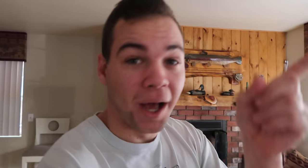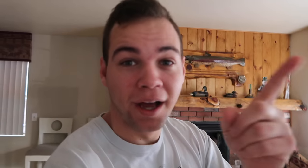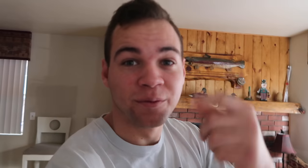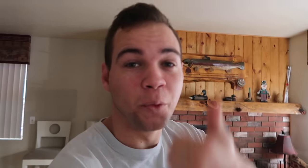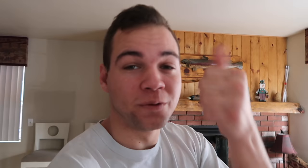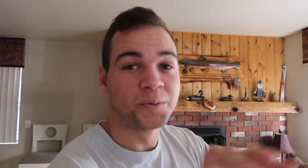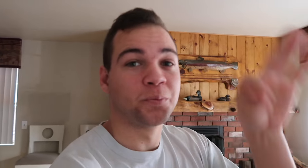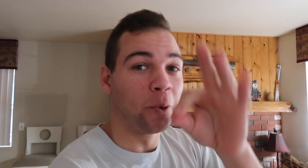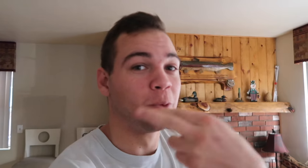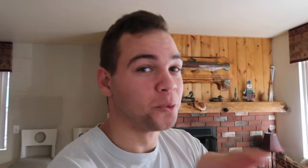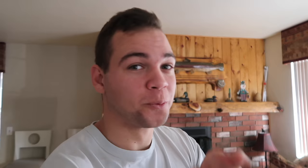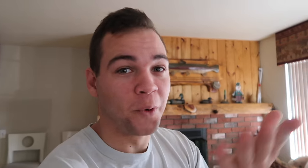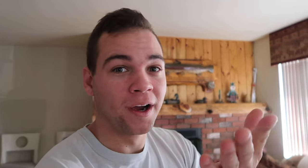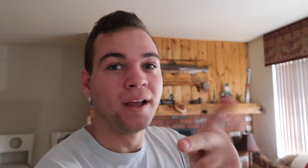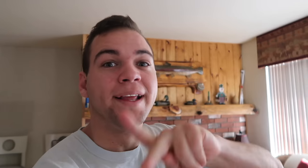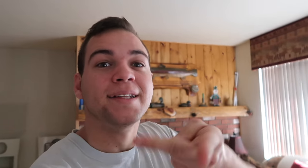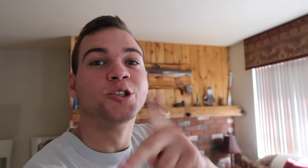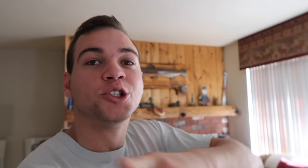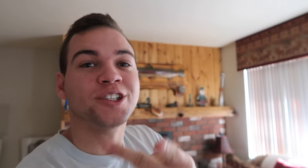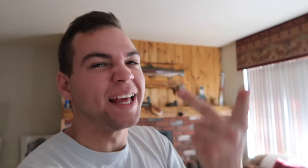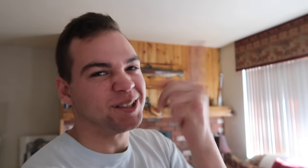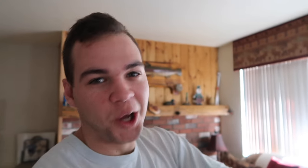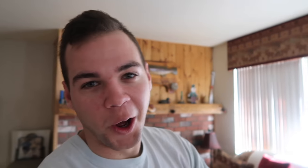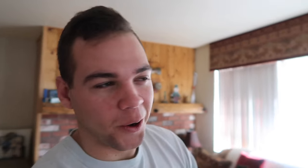But the most important room is what? the Kitchen! Let's go!